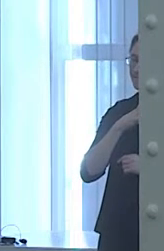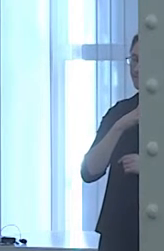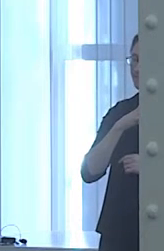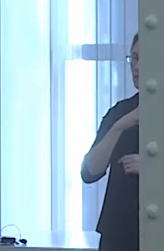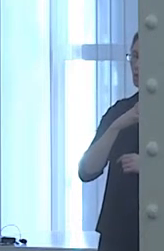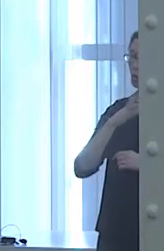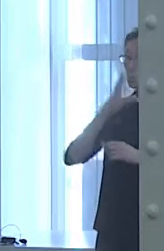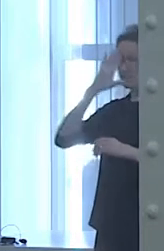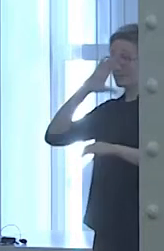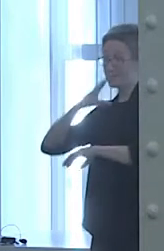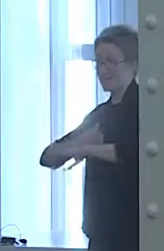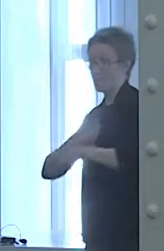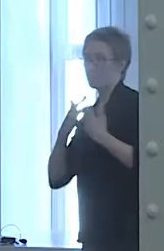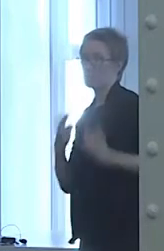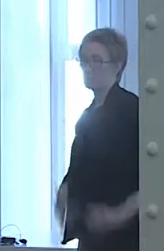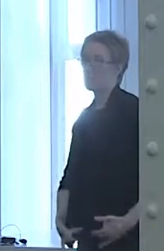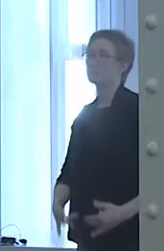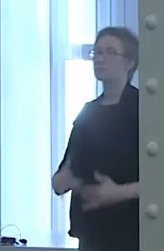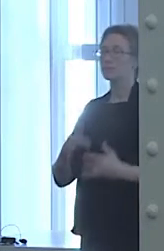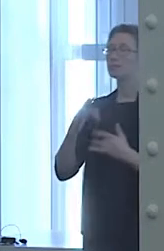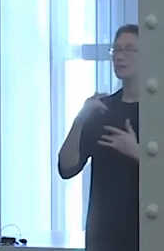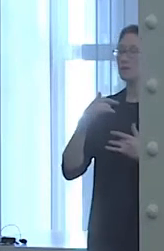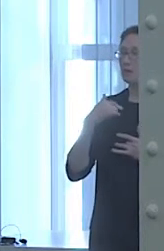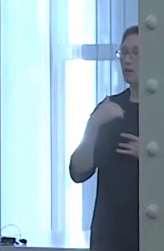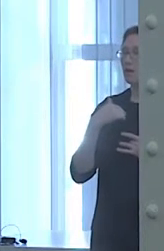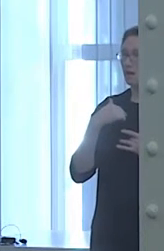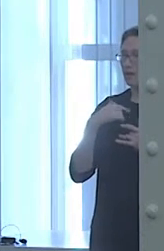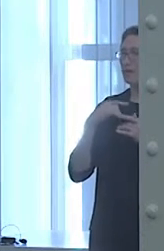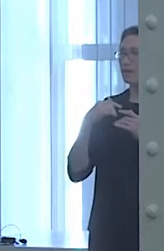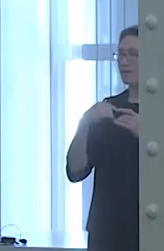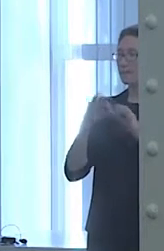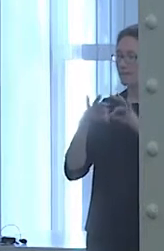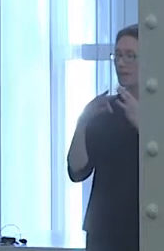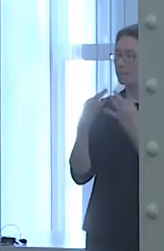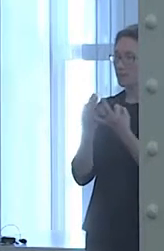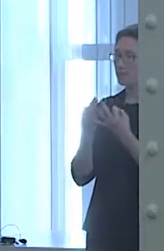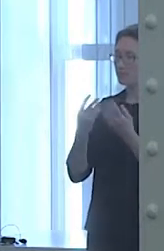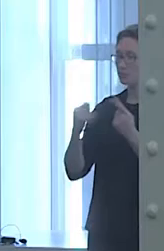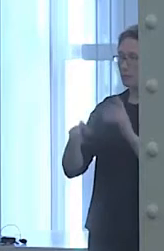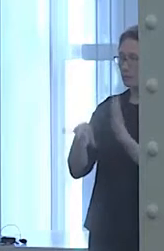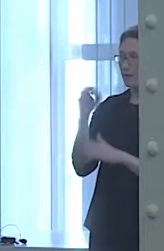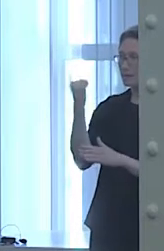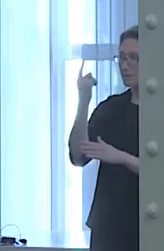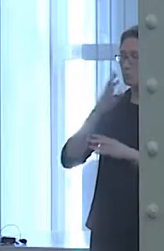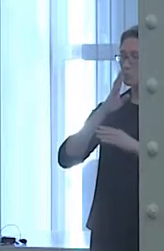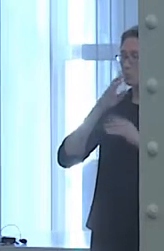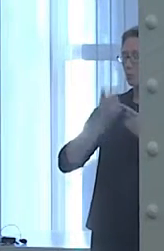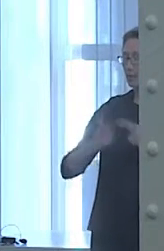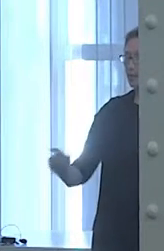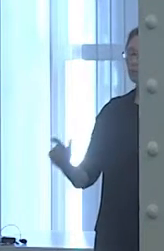Crucially, some words exist in one language but not another. So you take the word han, for example.